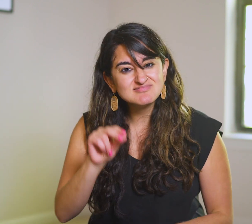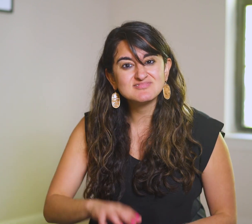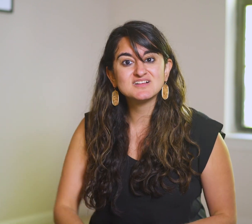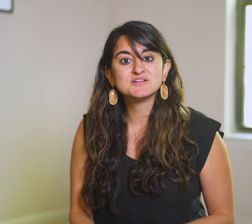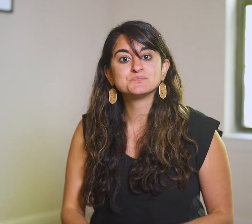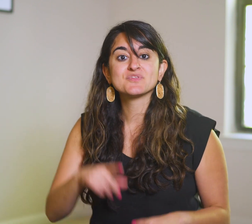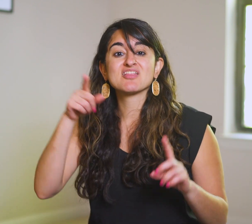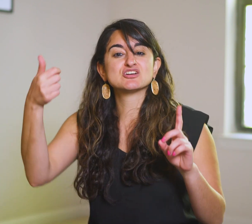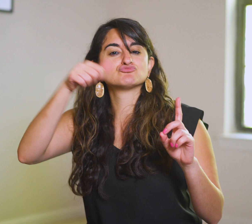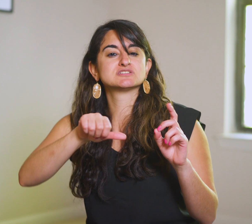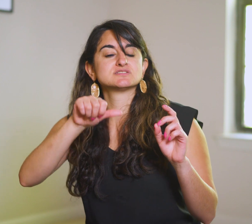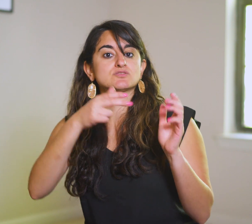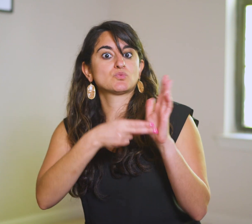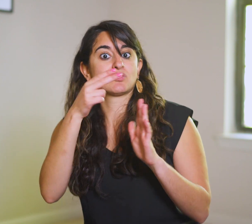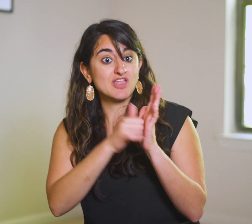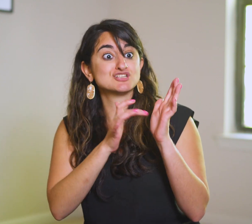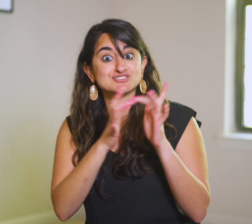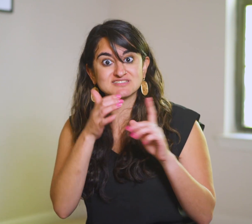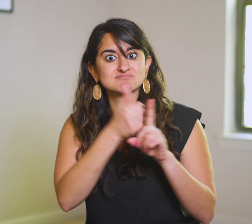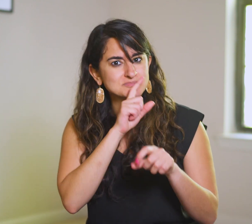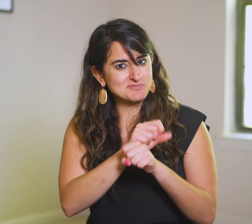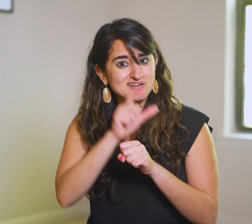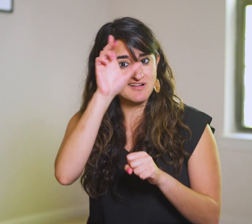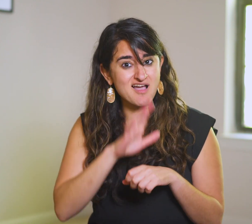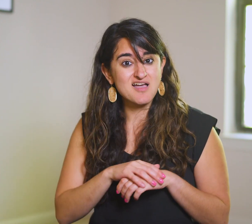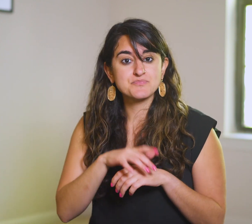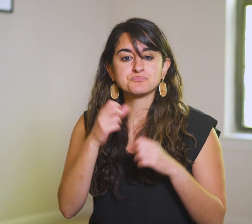They’re rejecting the truth that Jesus is God.